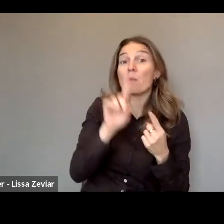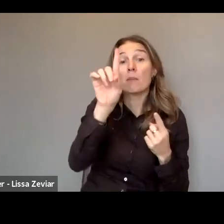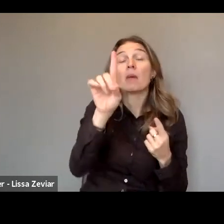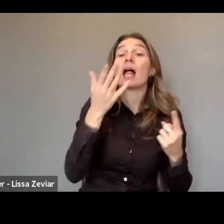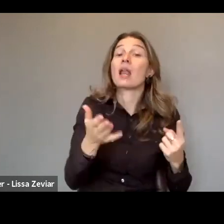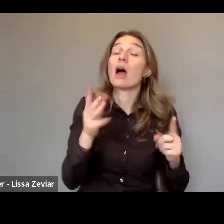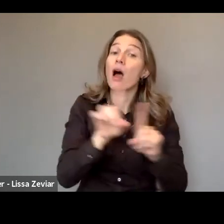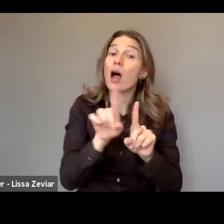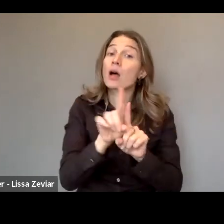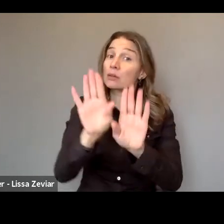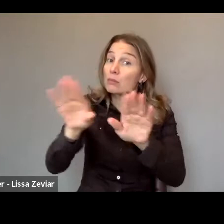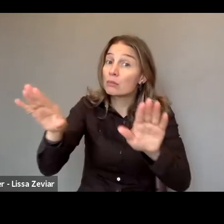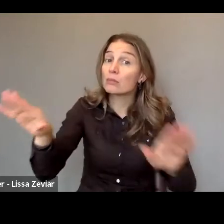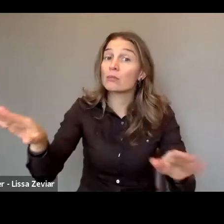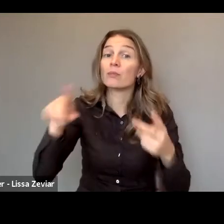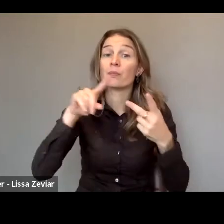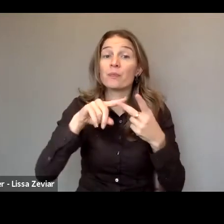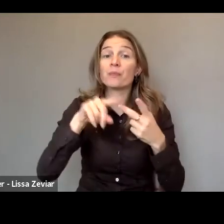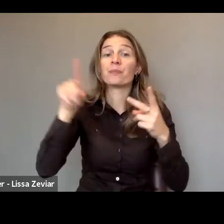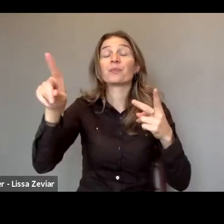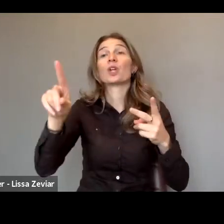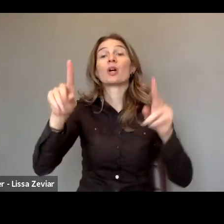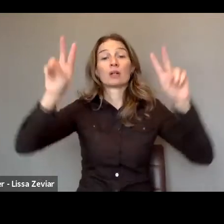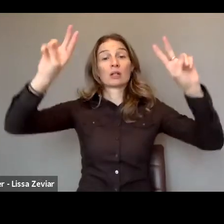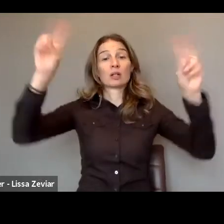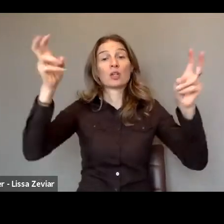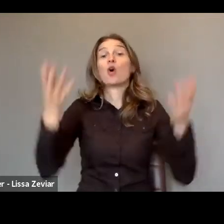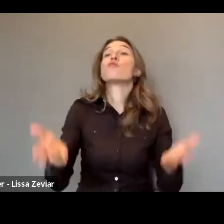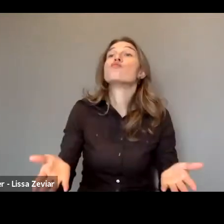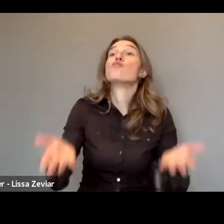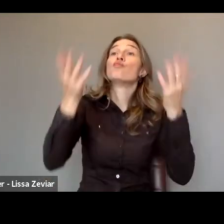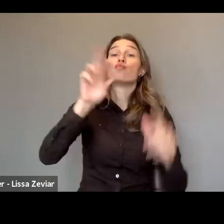the work of raising awareness carried out by CERMI Women's Foundation